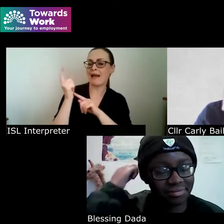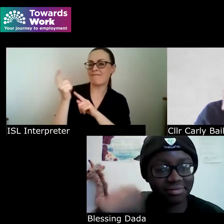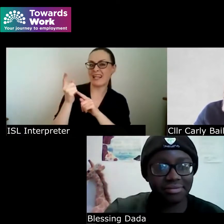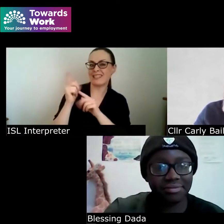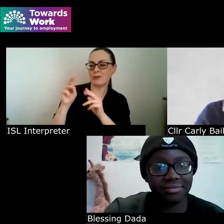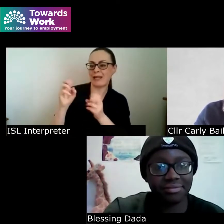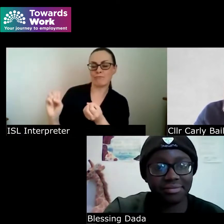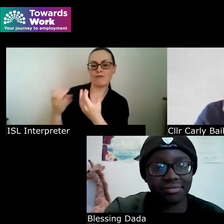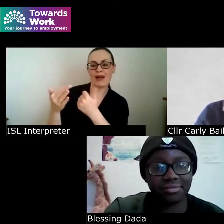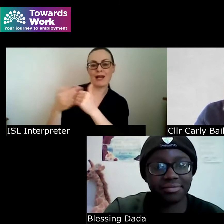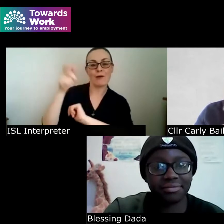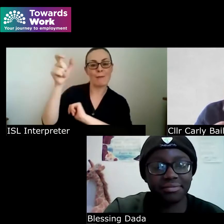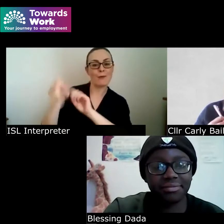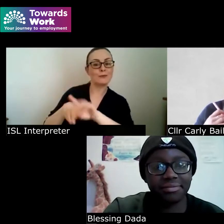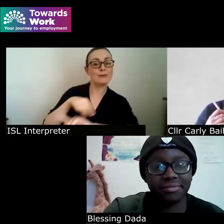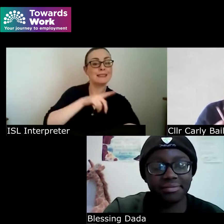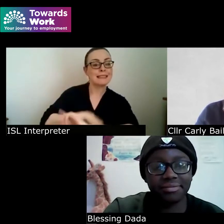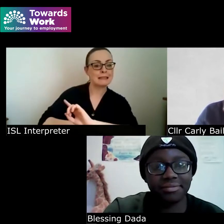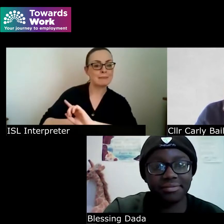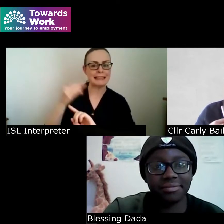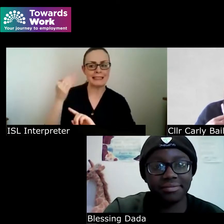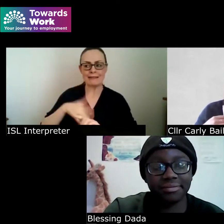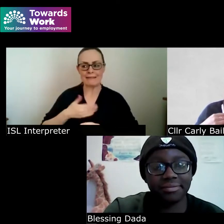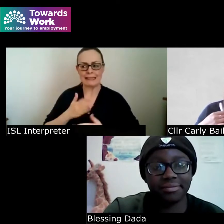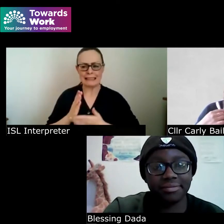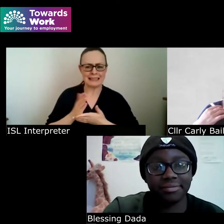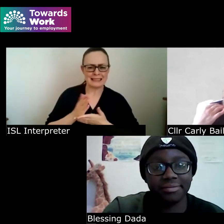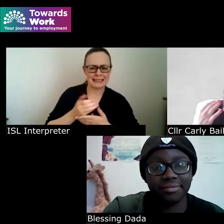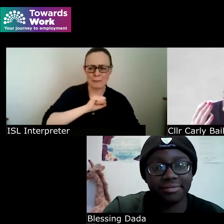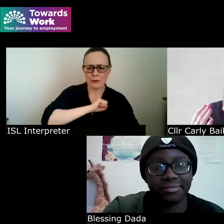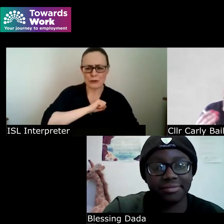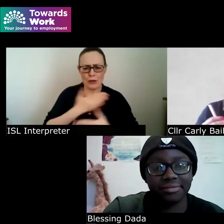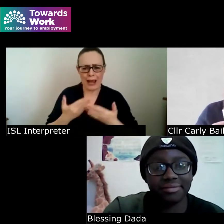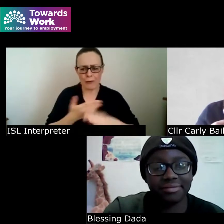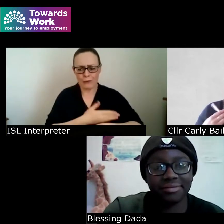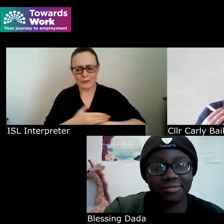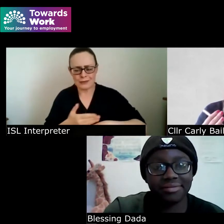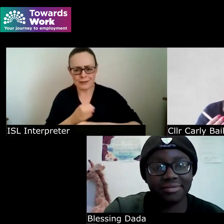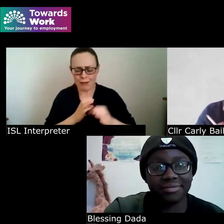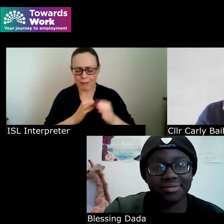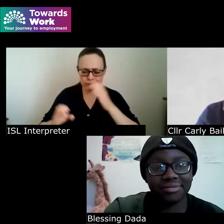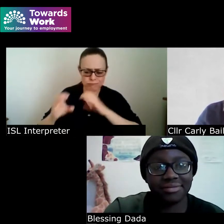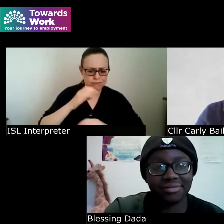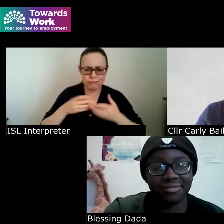a disability who's feeling really unsure about where to begin how to begin on their journey